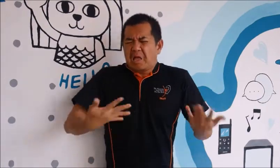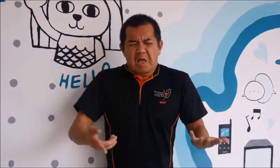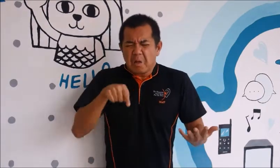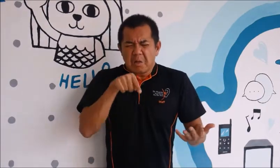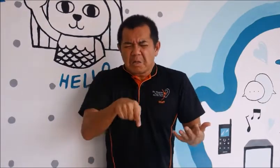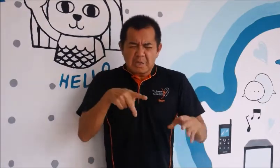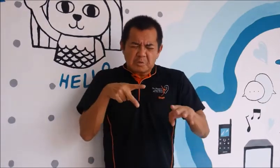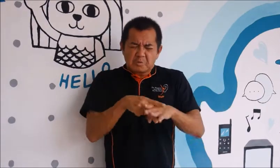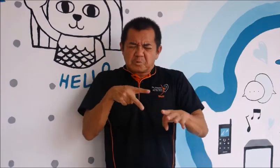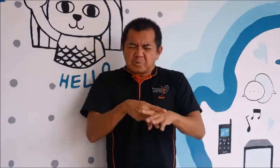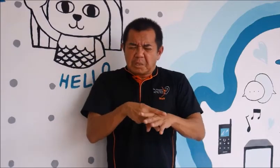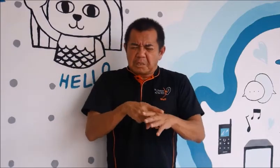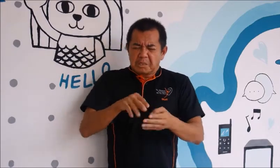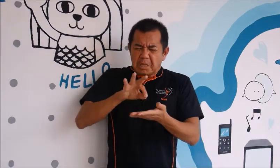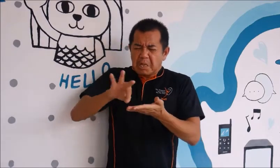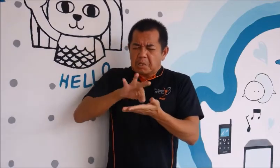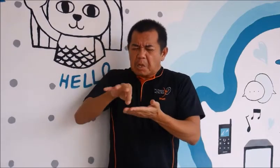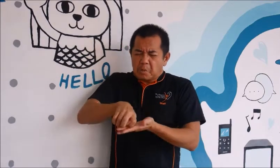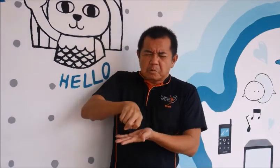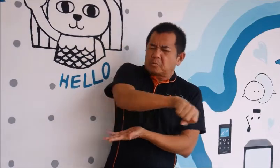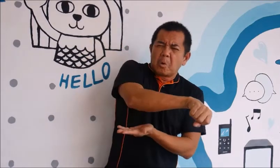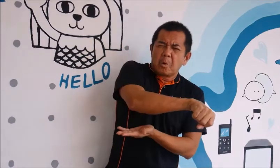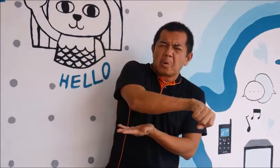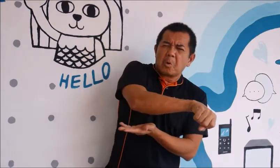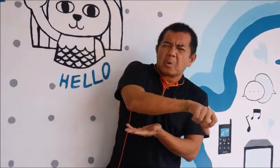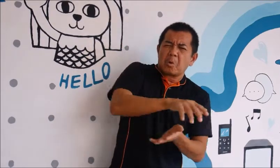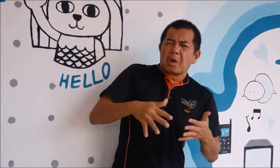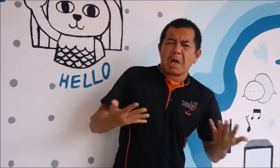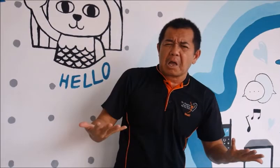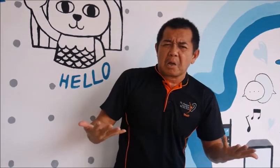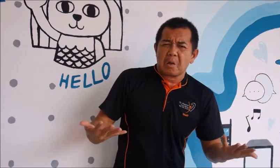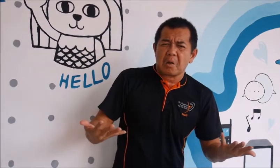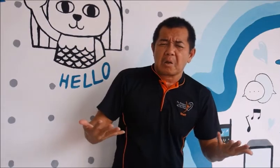How does this scam work?